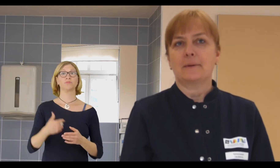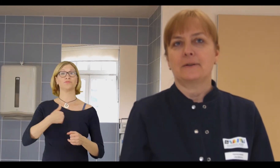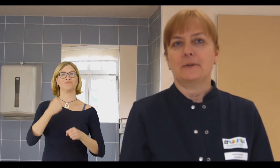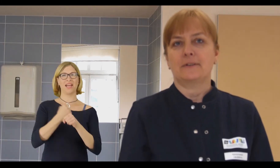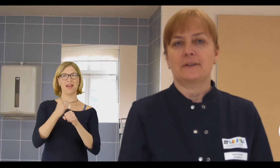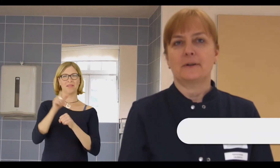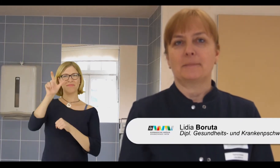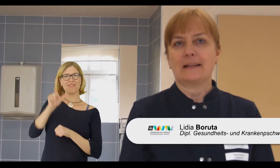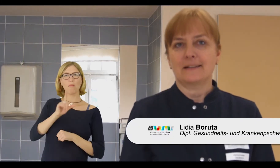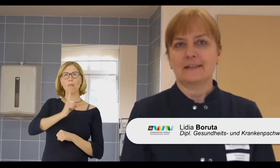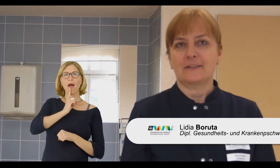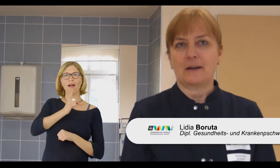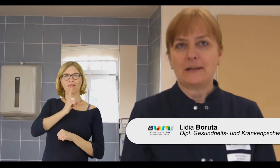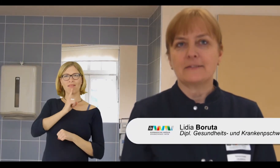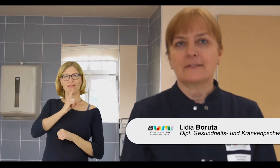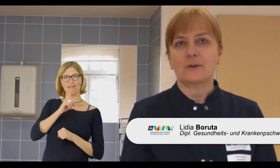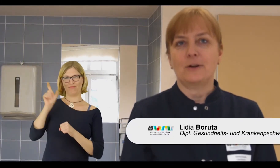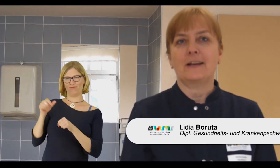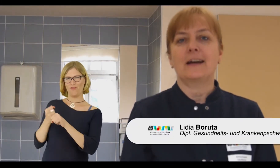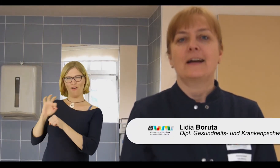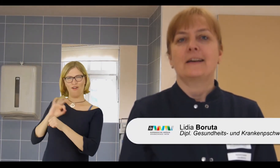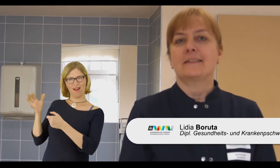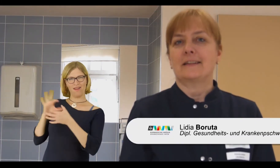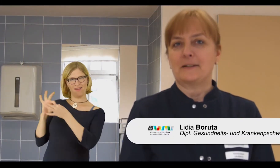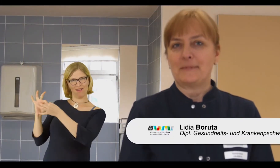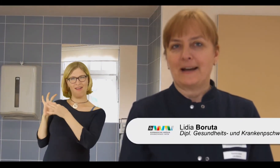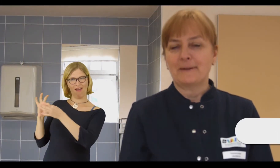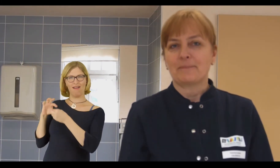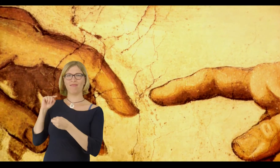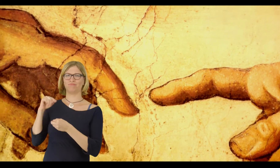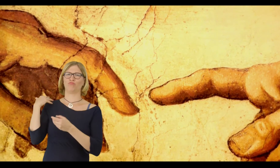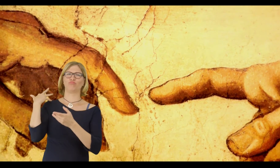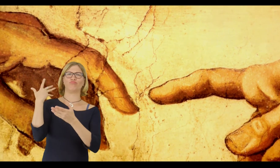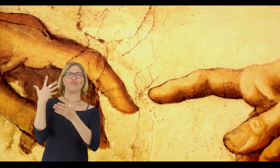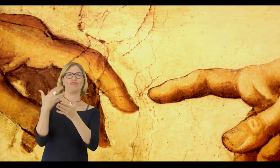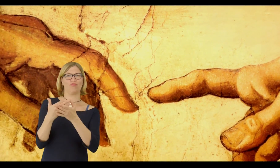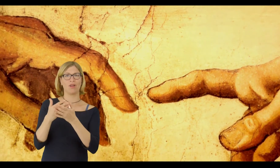I started working with Patrick one year ago ...